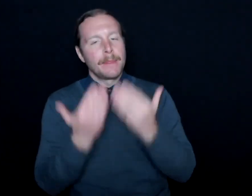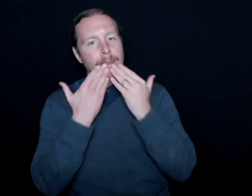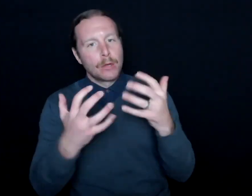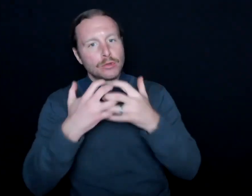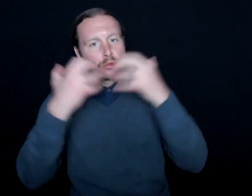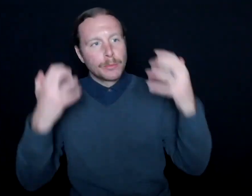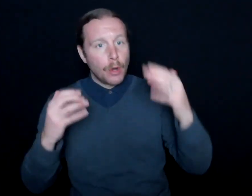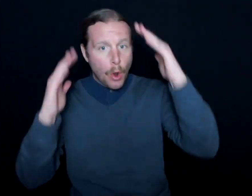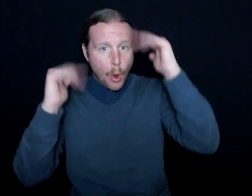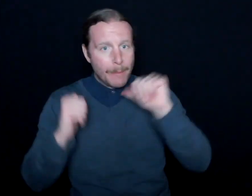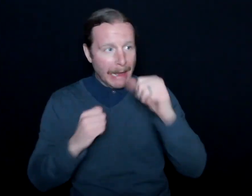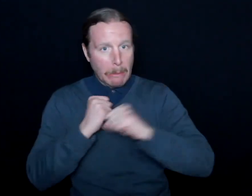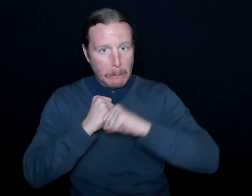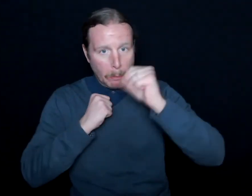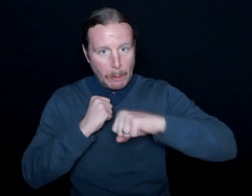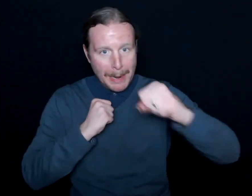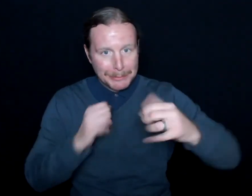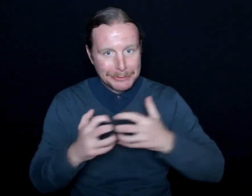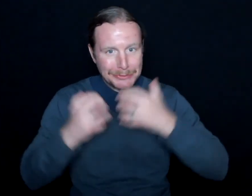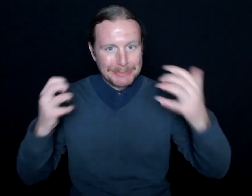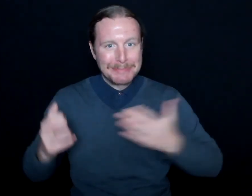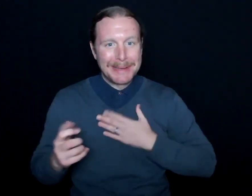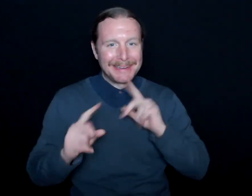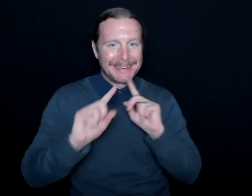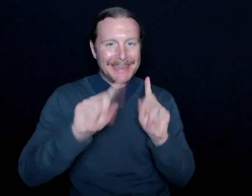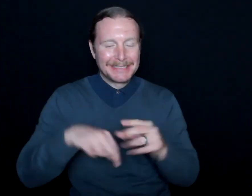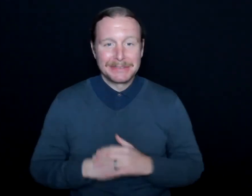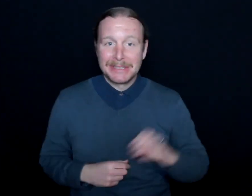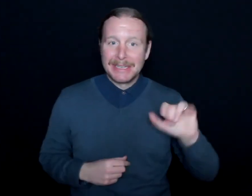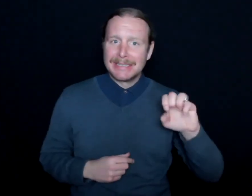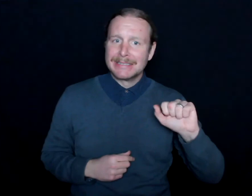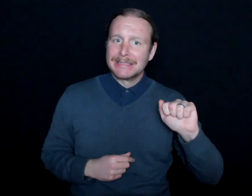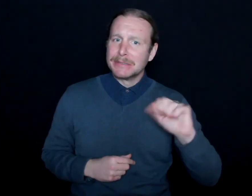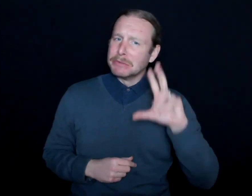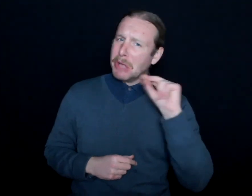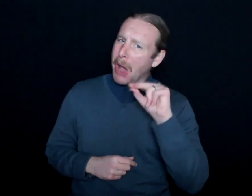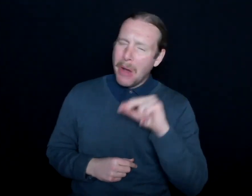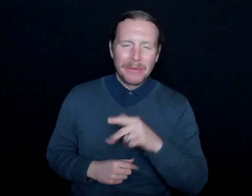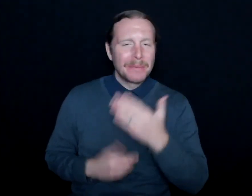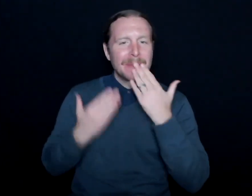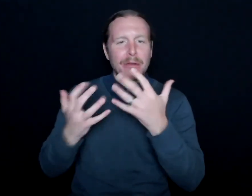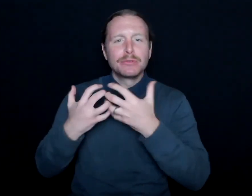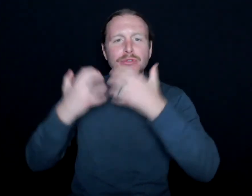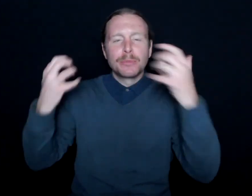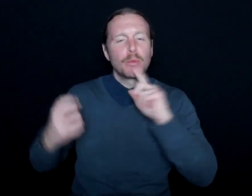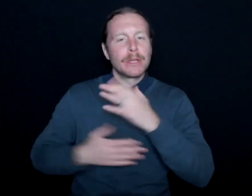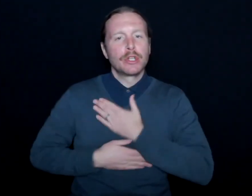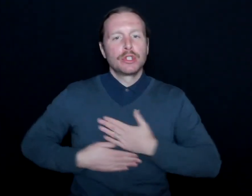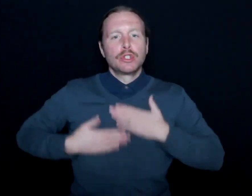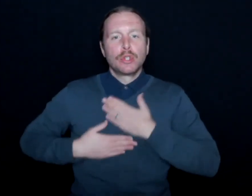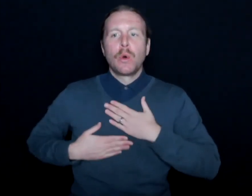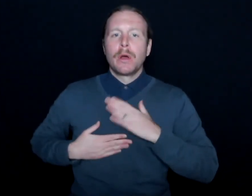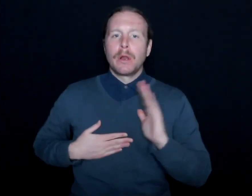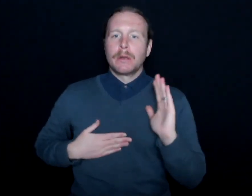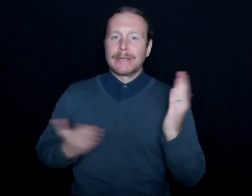I didn't ramble too much with my answers. Not at all. Thank you so much, Brice. I really enjoyed having you on Allied today,